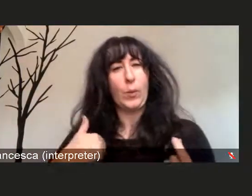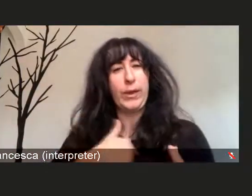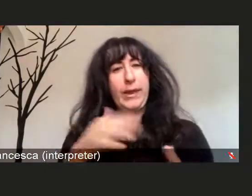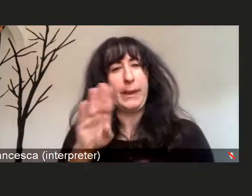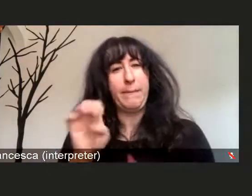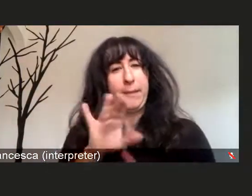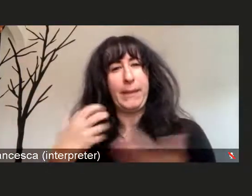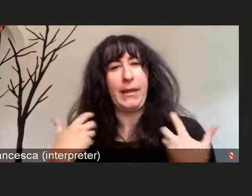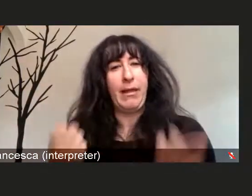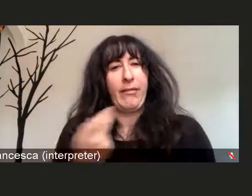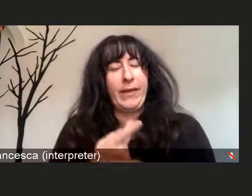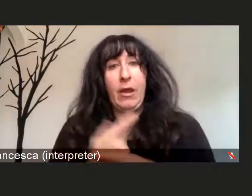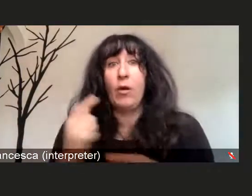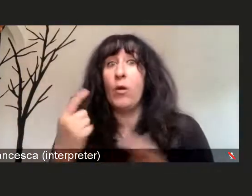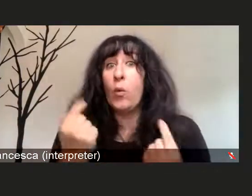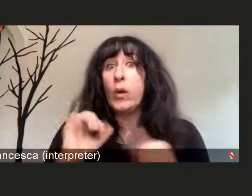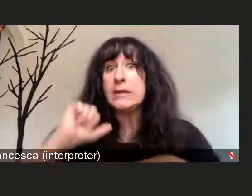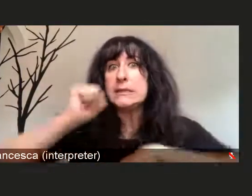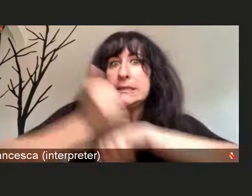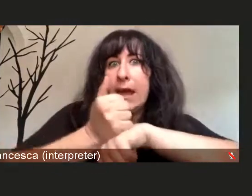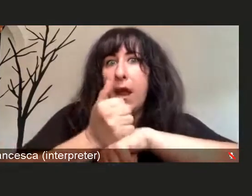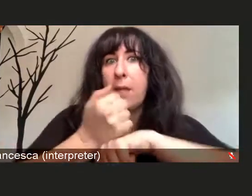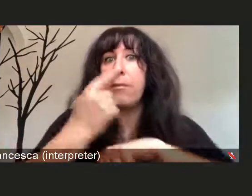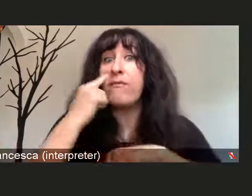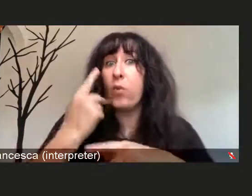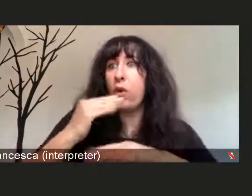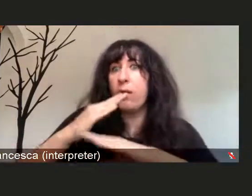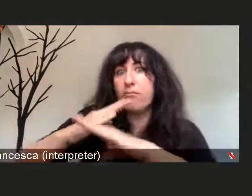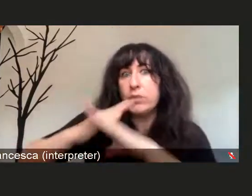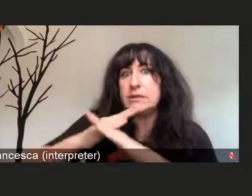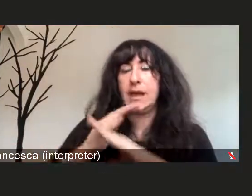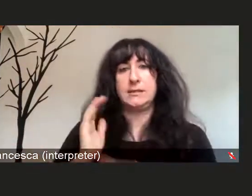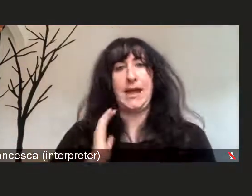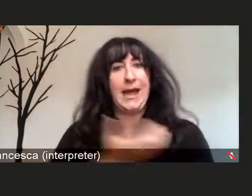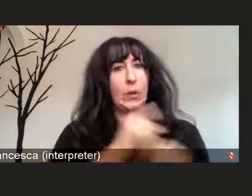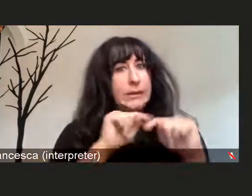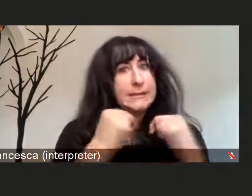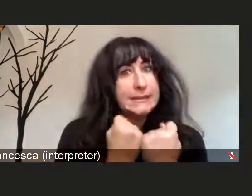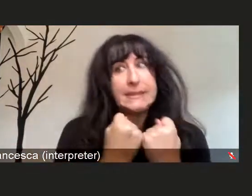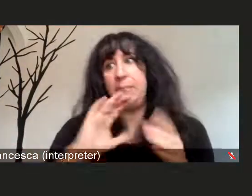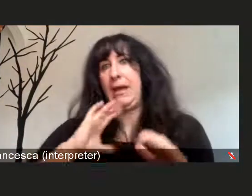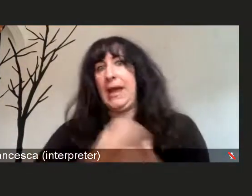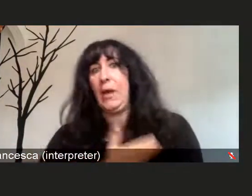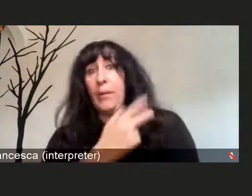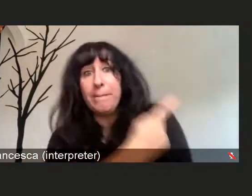to keep our team, our patients, and our community as safe as possible.